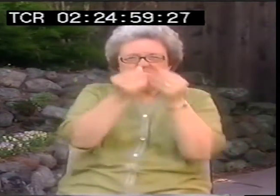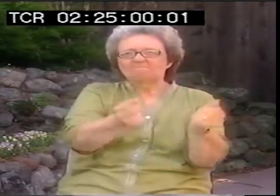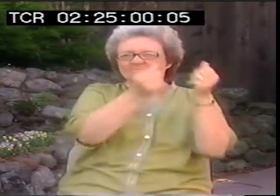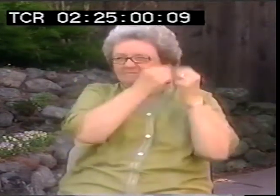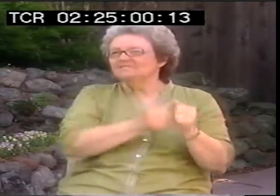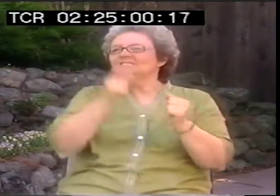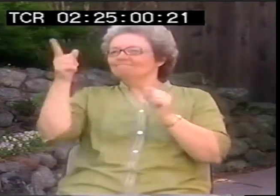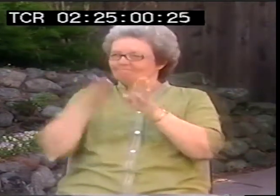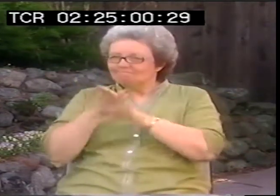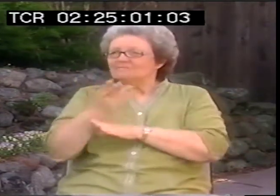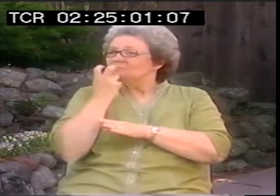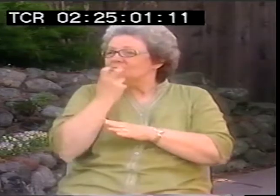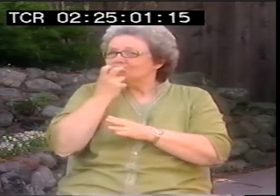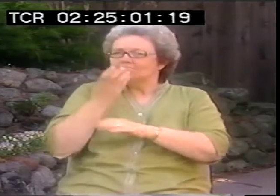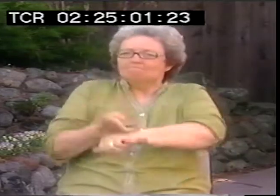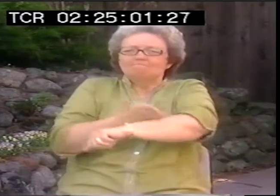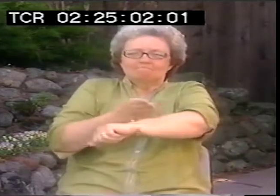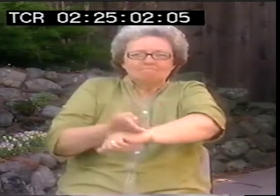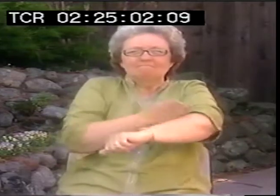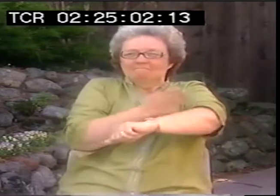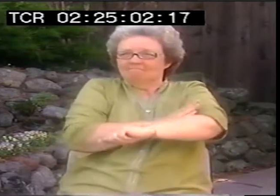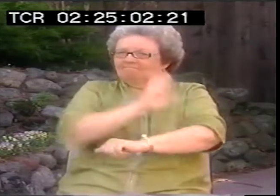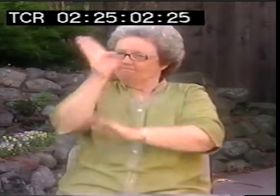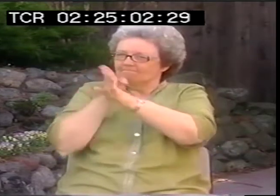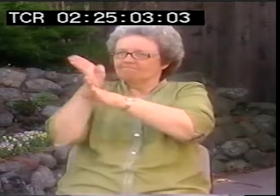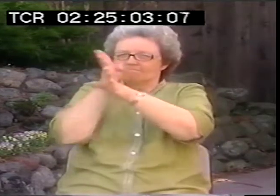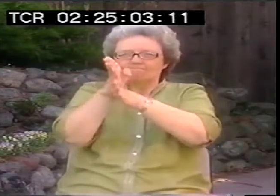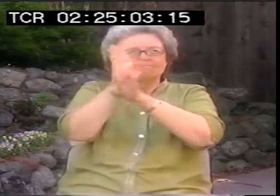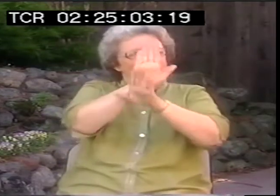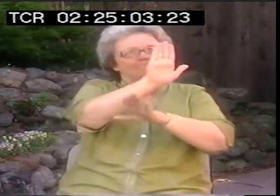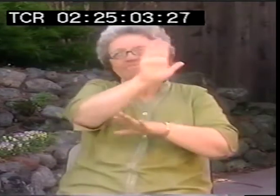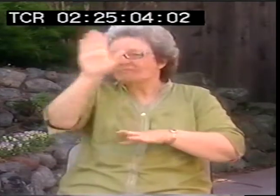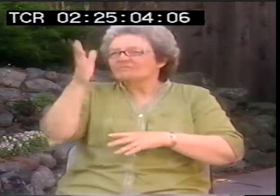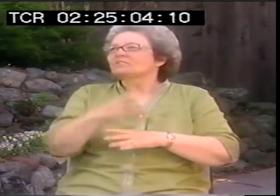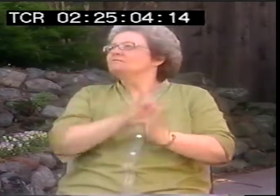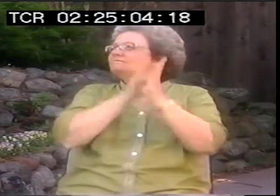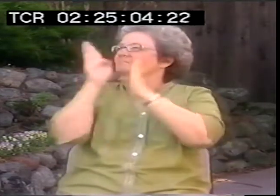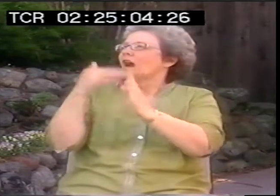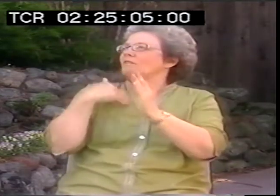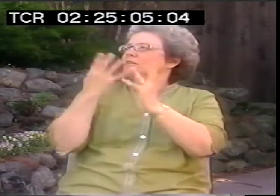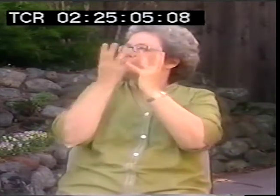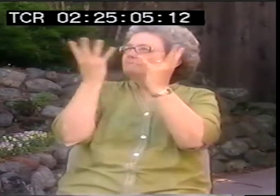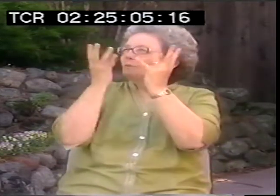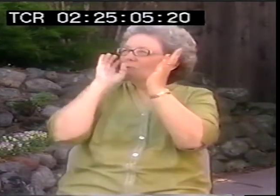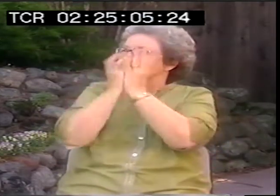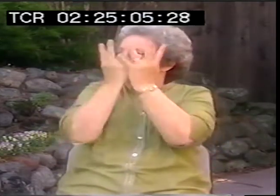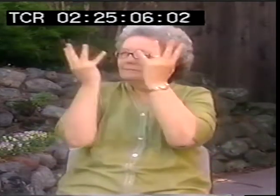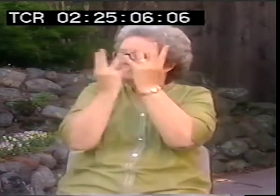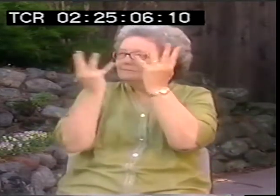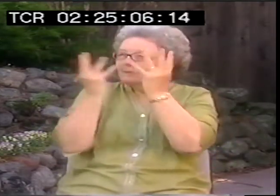They're people who work very hard to get rid of deafness and improve deaf people's speech.